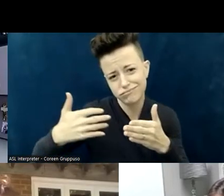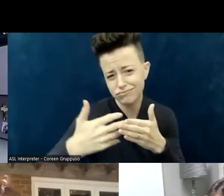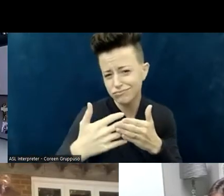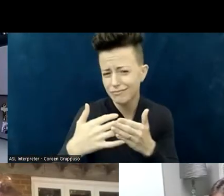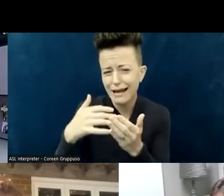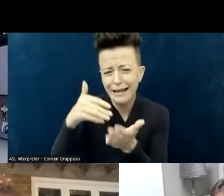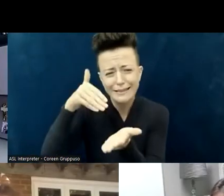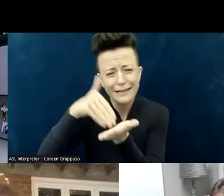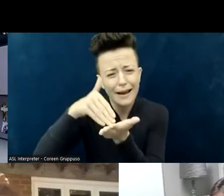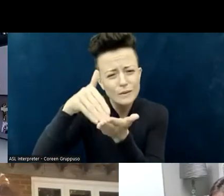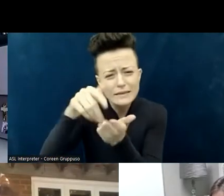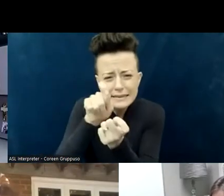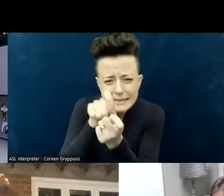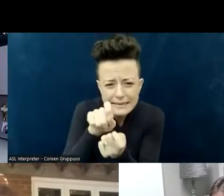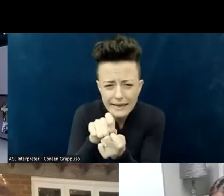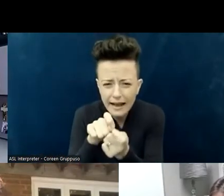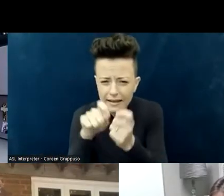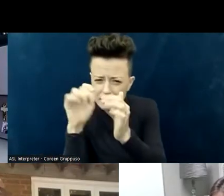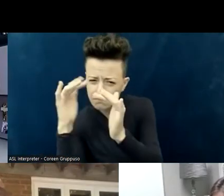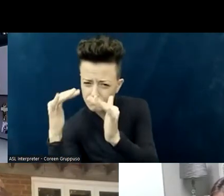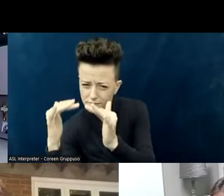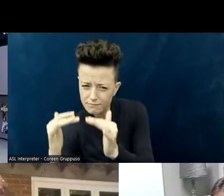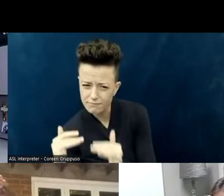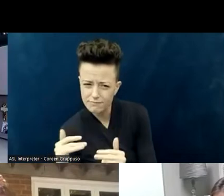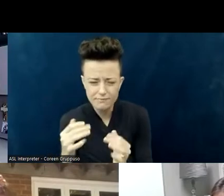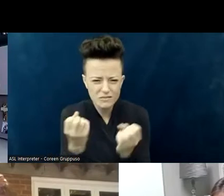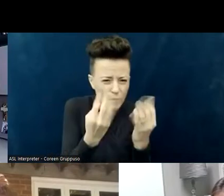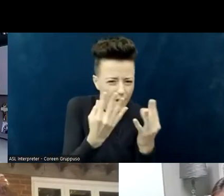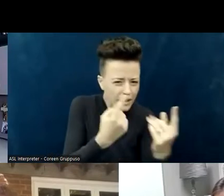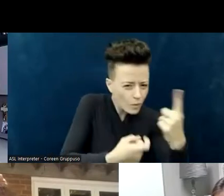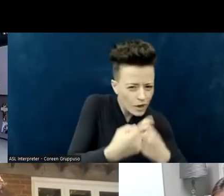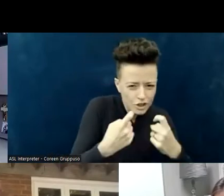and a thousand questions, so I want to specifically name them